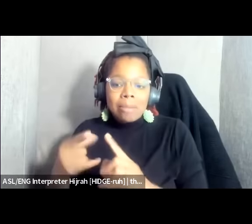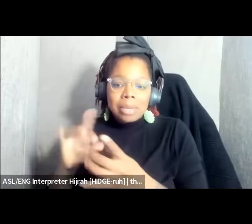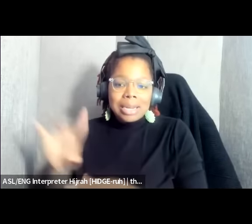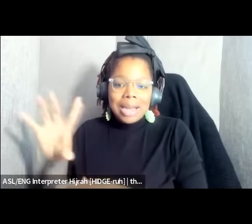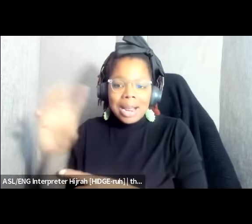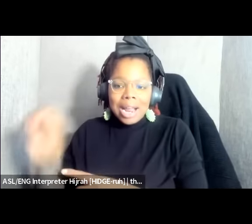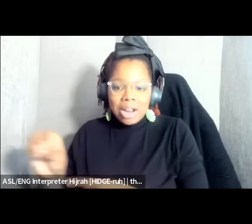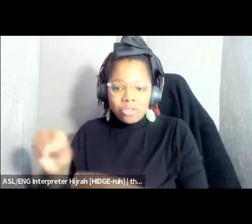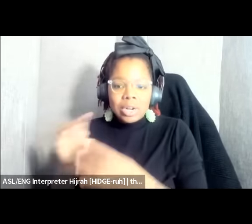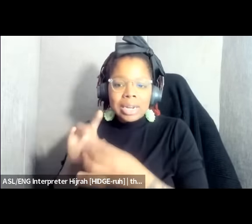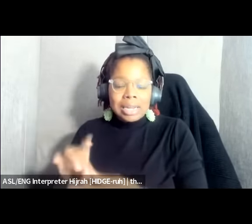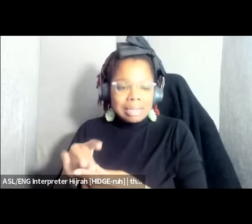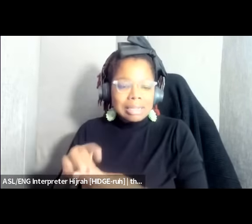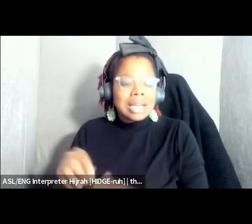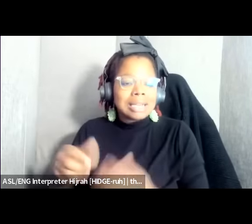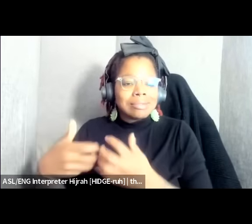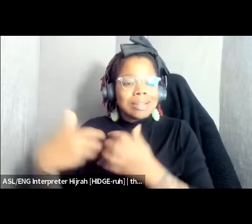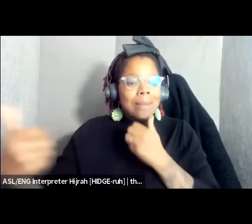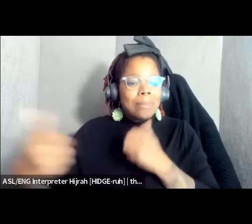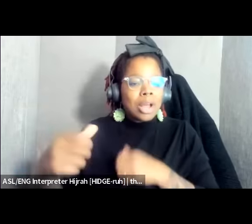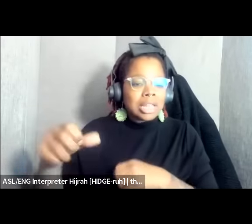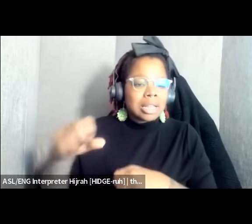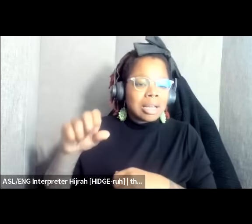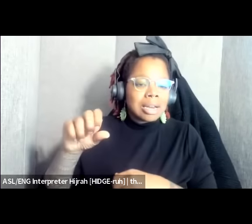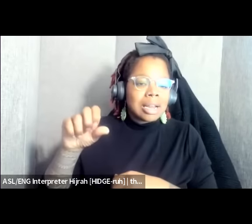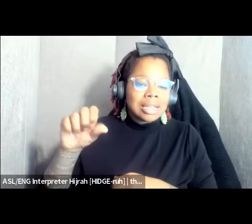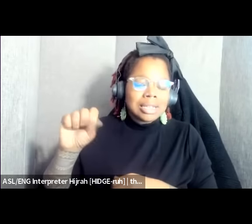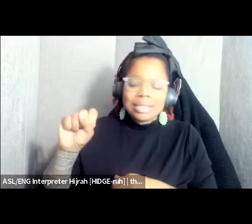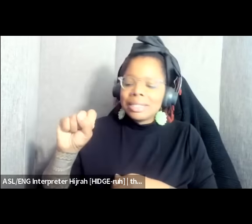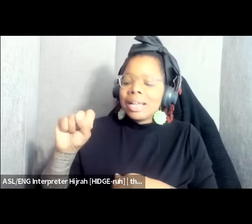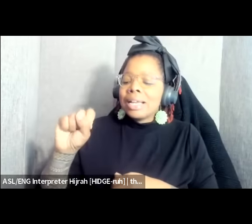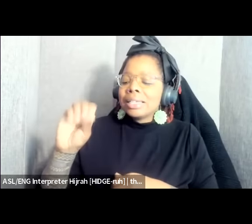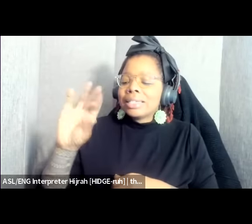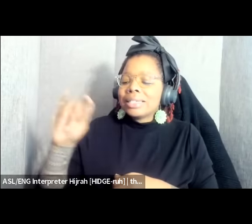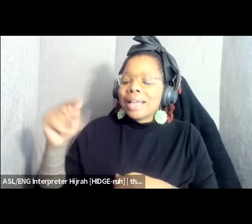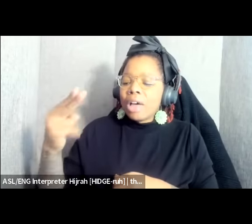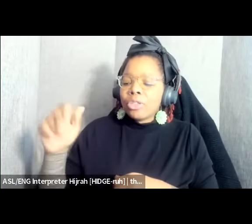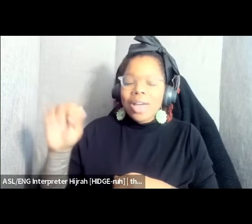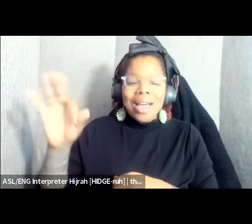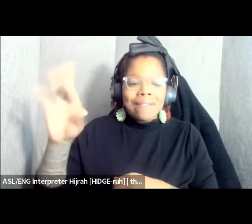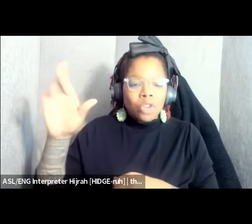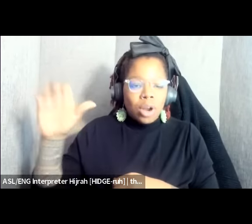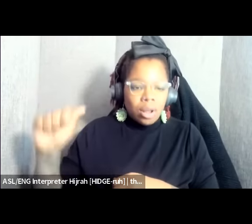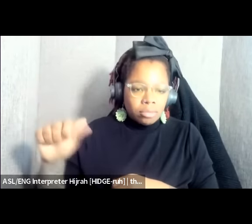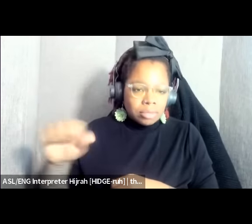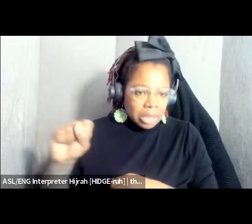apartate South Africa so the struggle against apartate South Africa one uh other place in